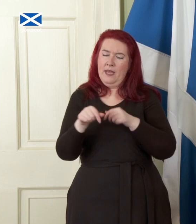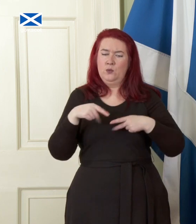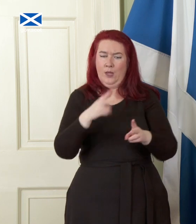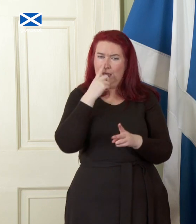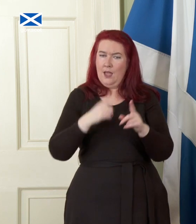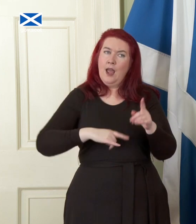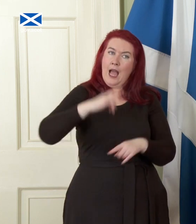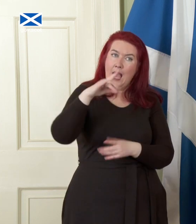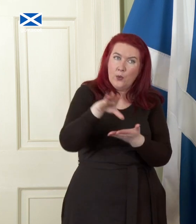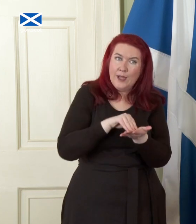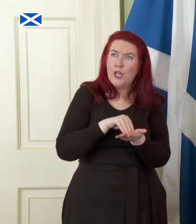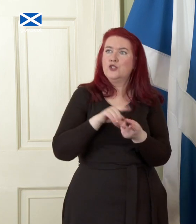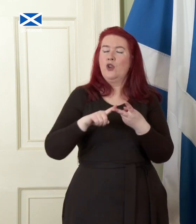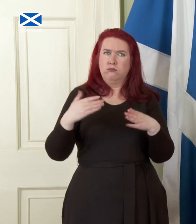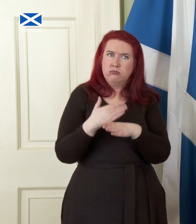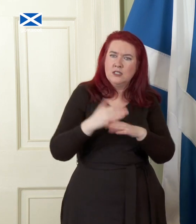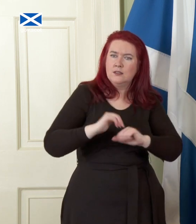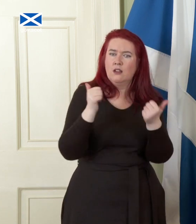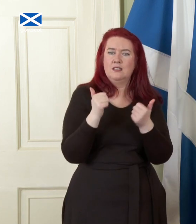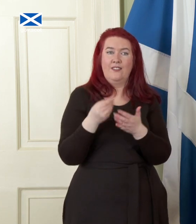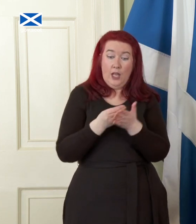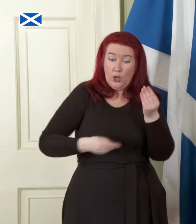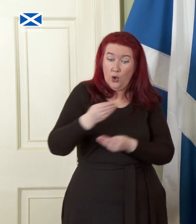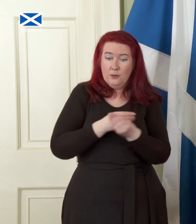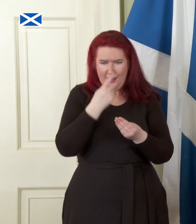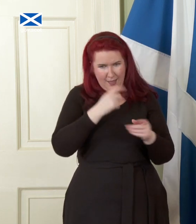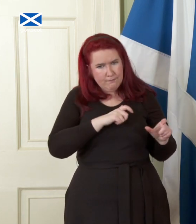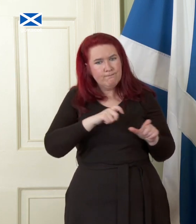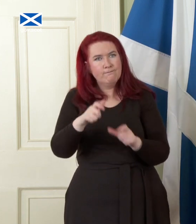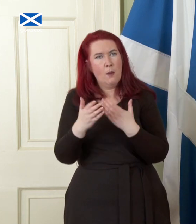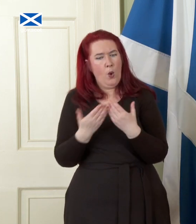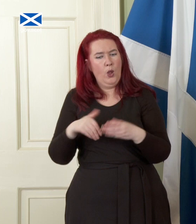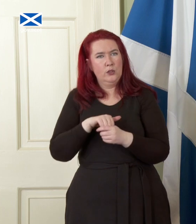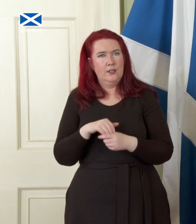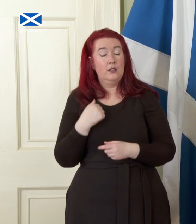economies that are sustainable and more inclusive. With employment law powers, we could do more to